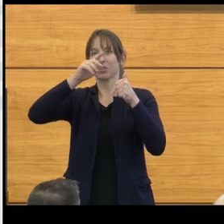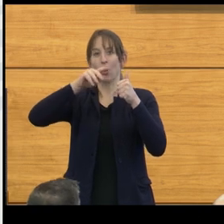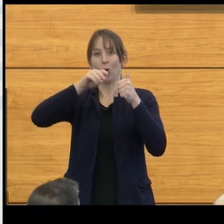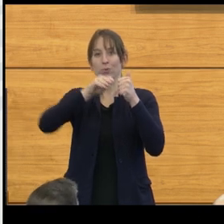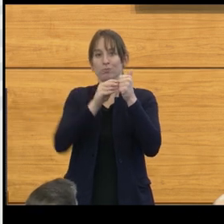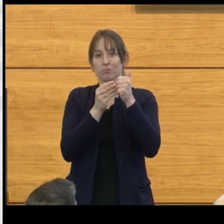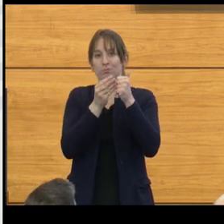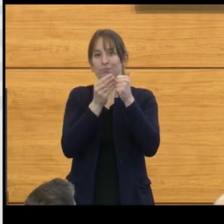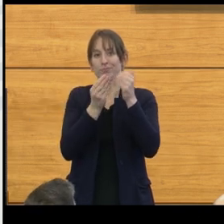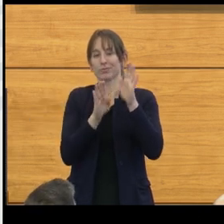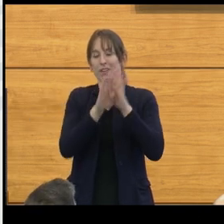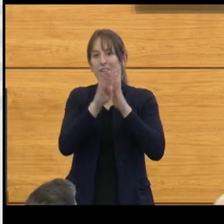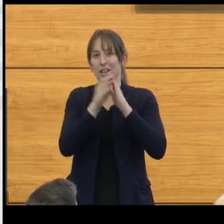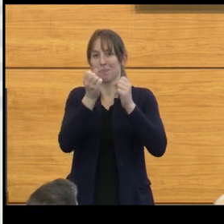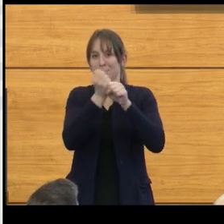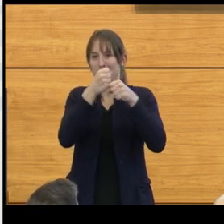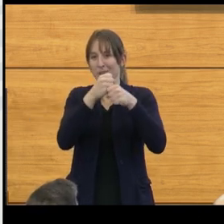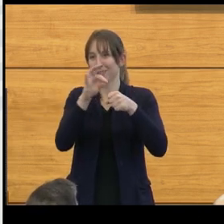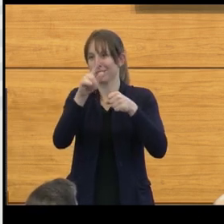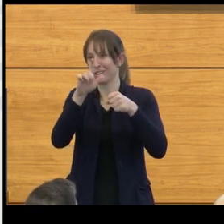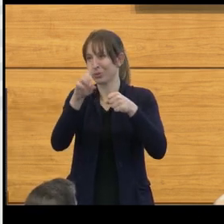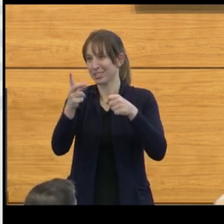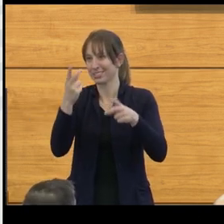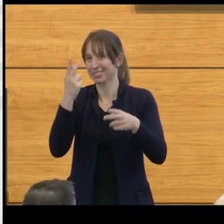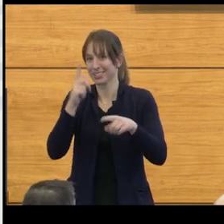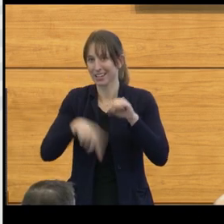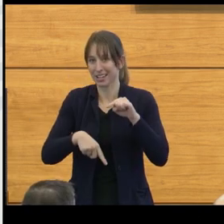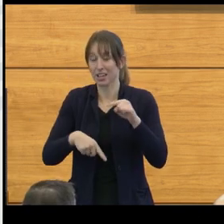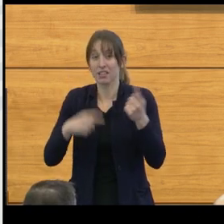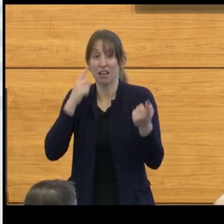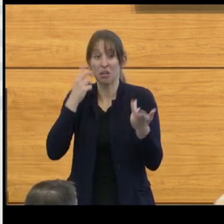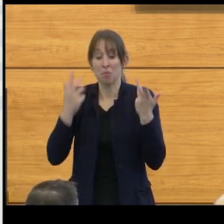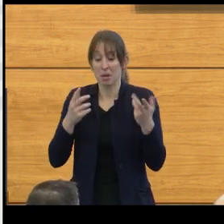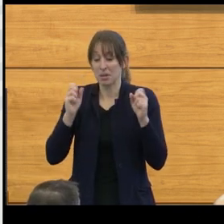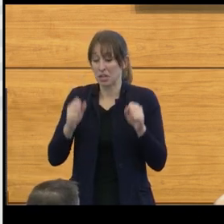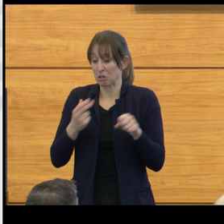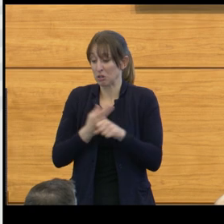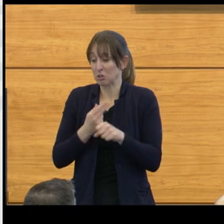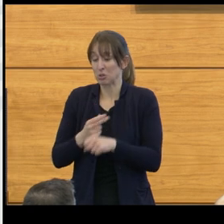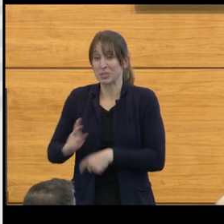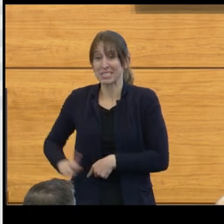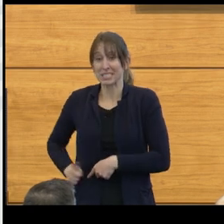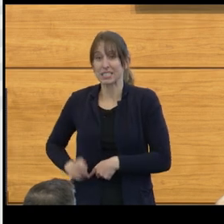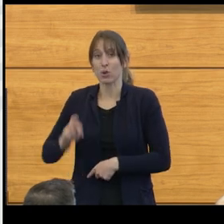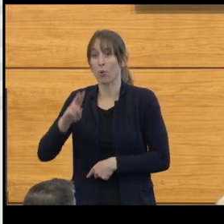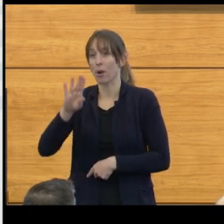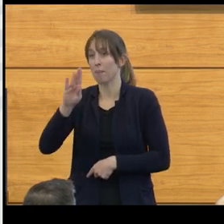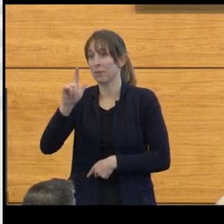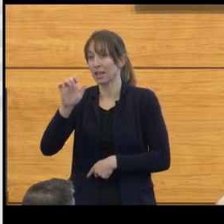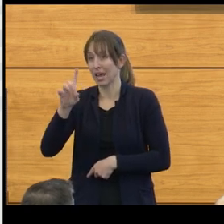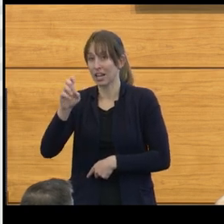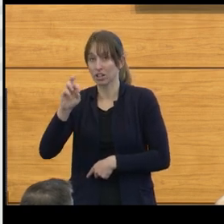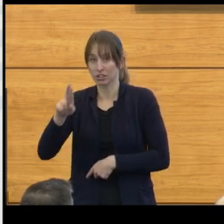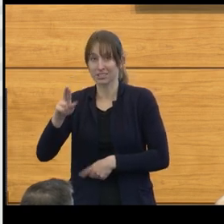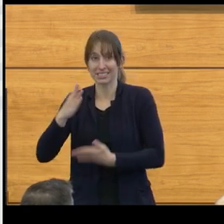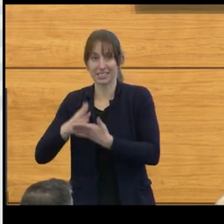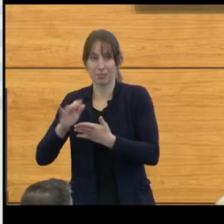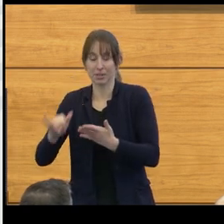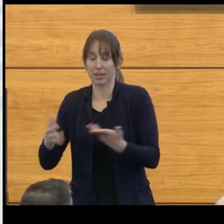similar to what was being done within the kidney or within the bladder. Matson, the founder of pediatric neurosurgery